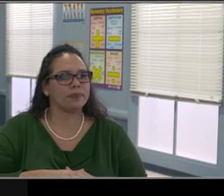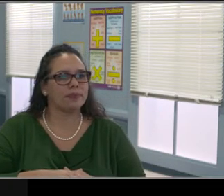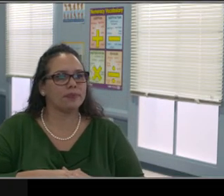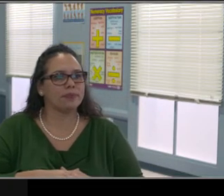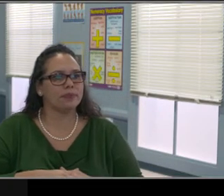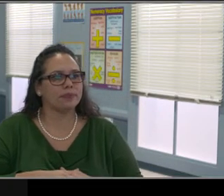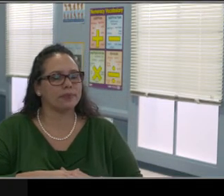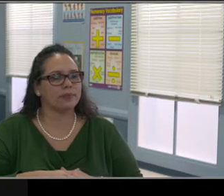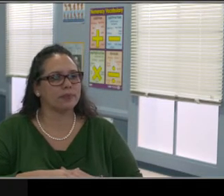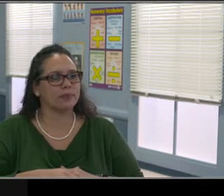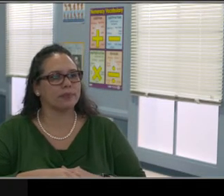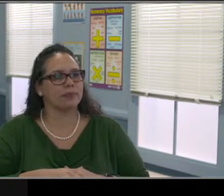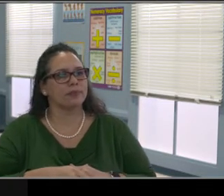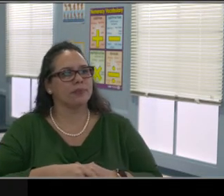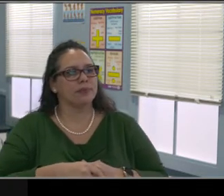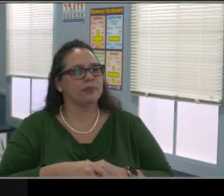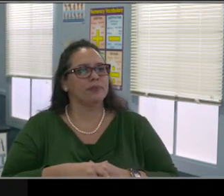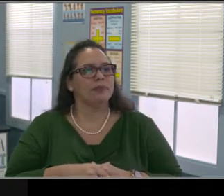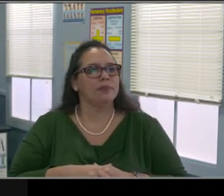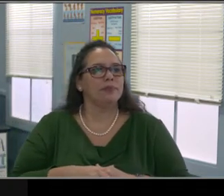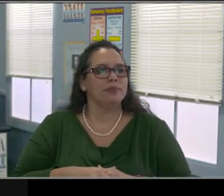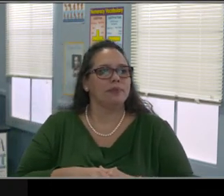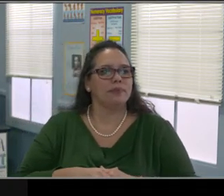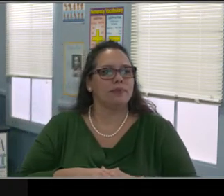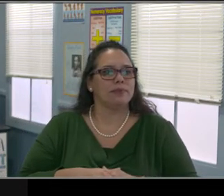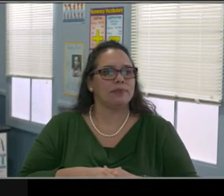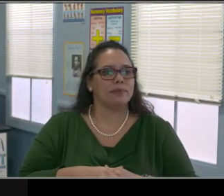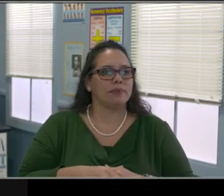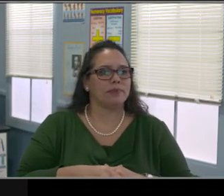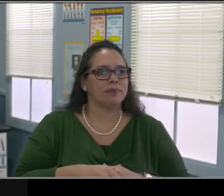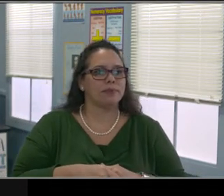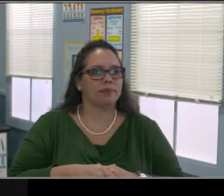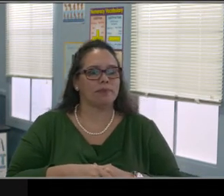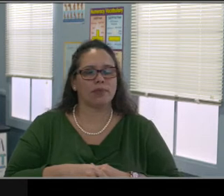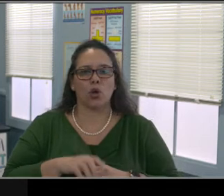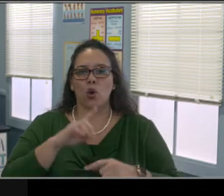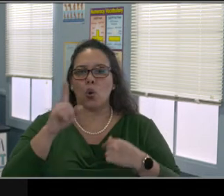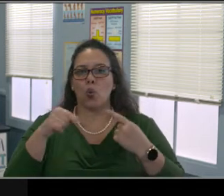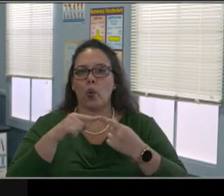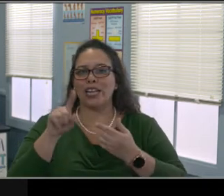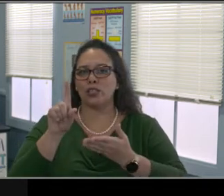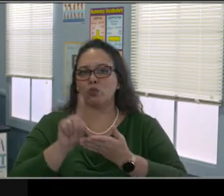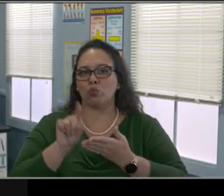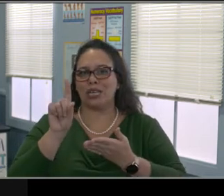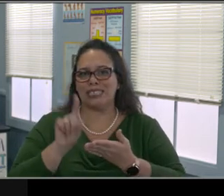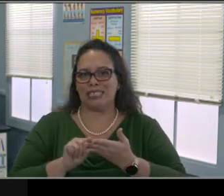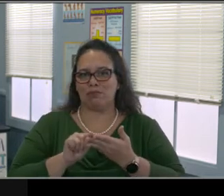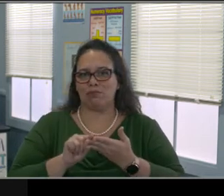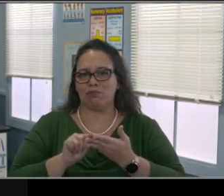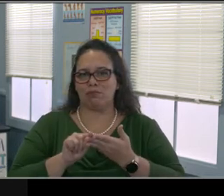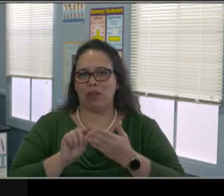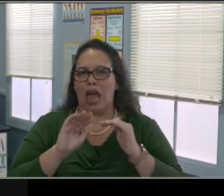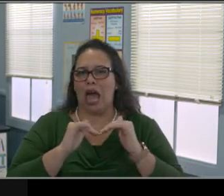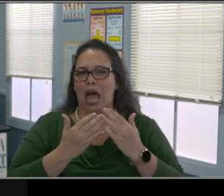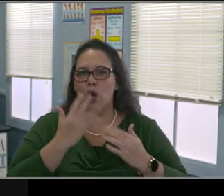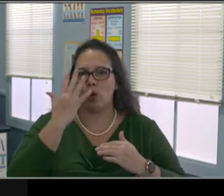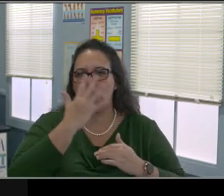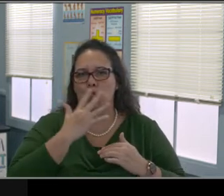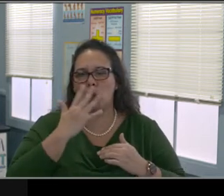and the teacher and the team will get put together for the roadmap for the IEP team, family and student.